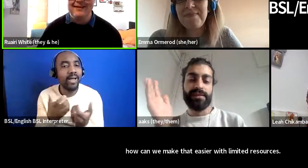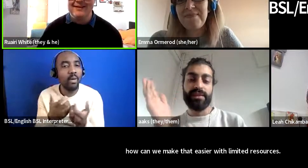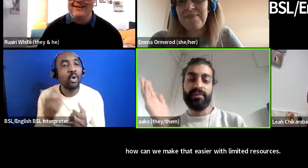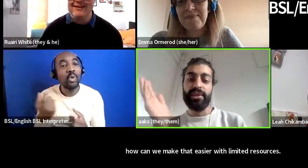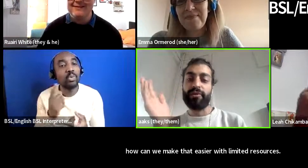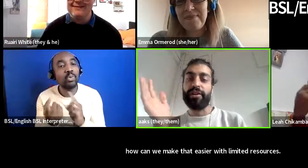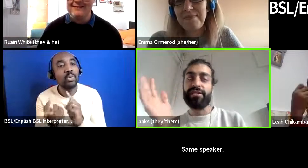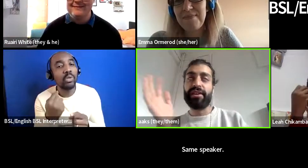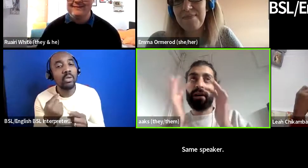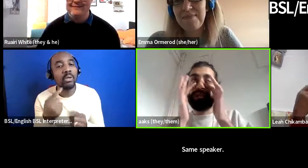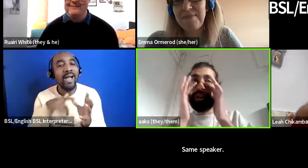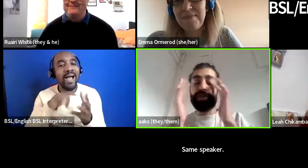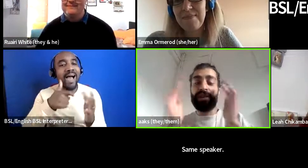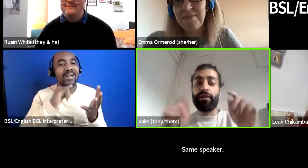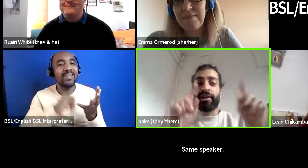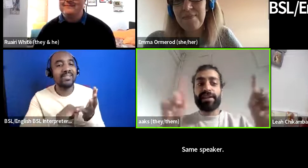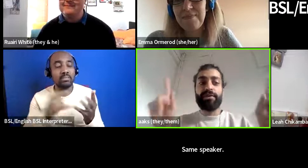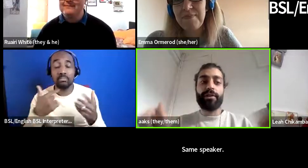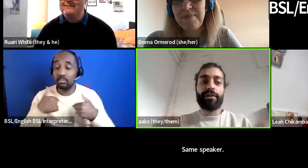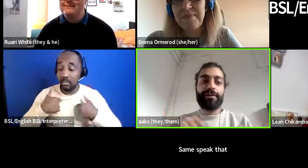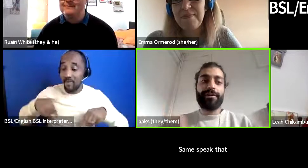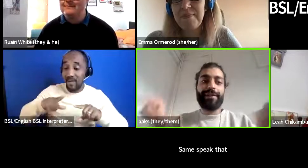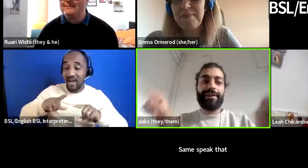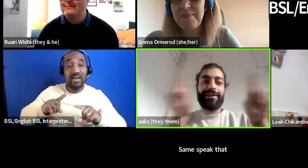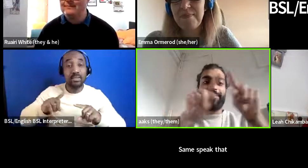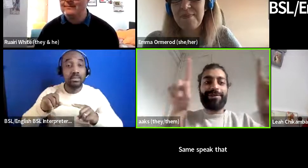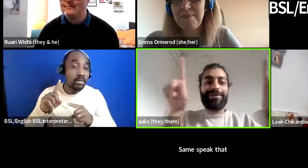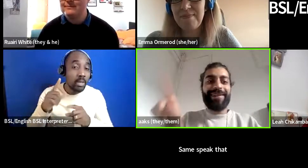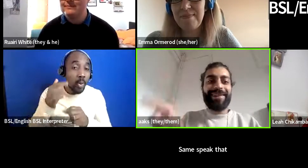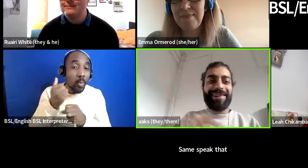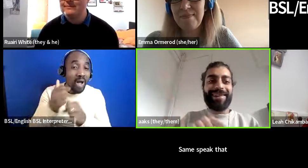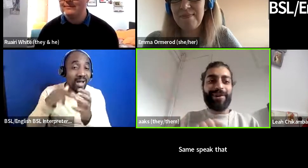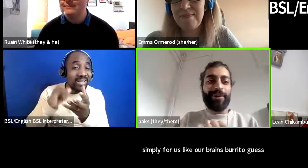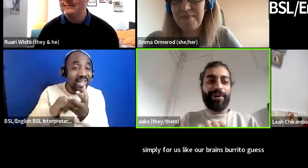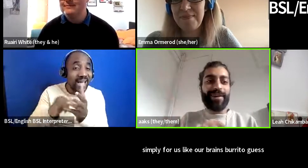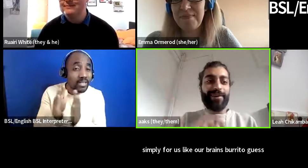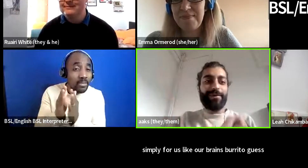simply for us like our events made a little guest book like a little a little book that people could